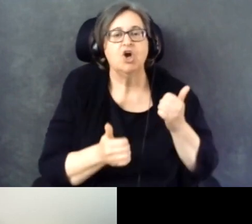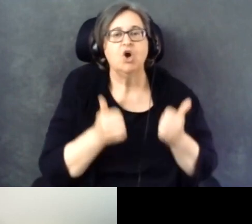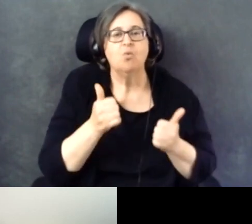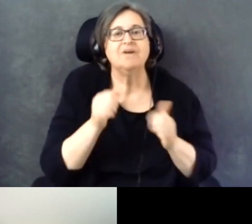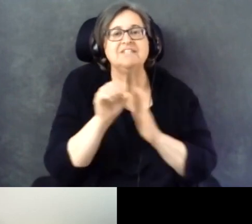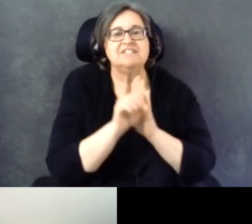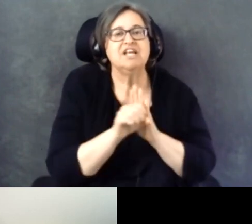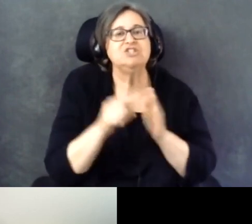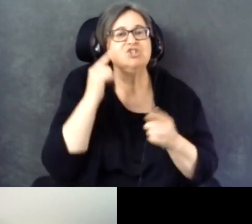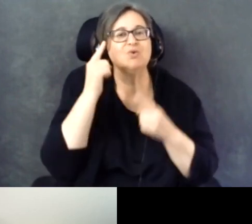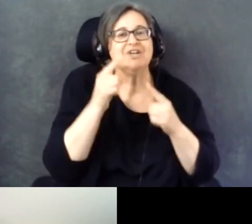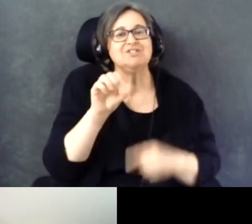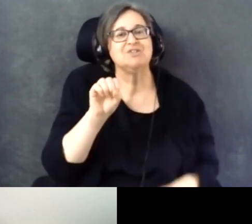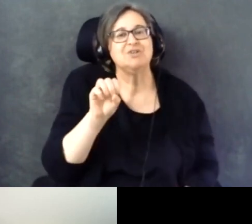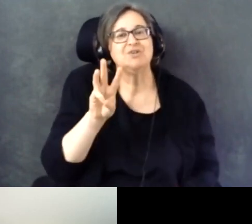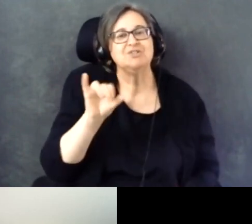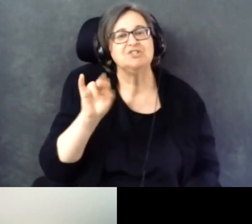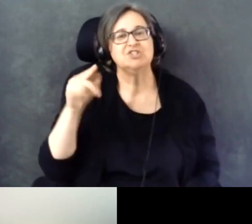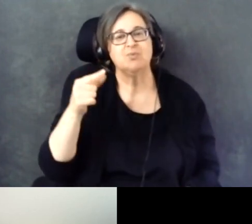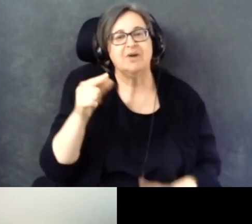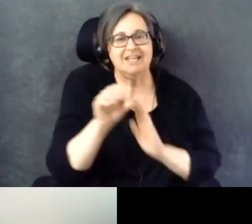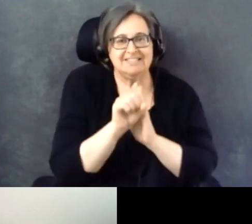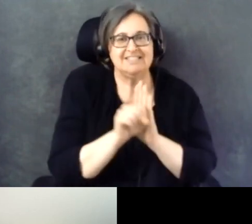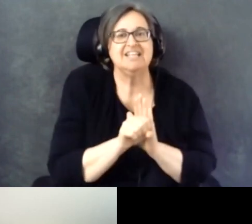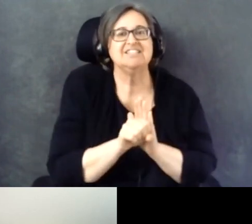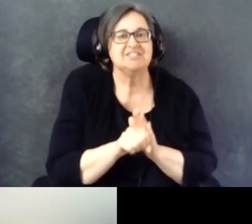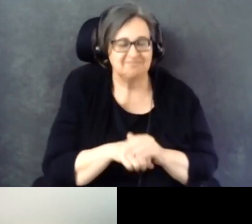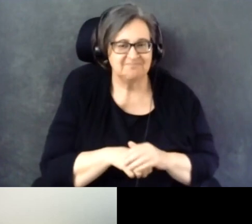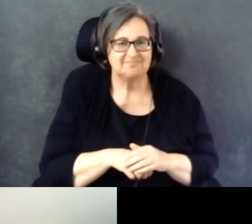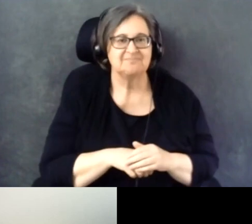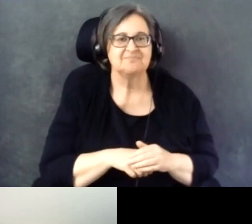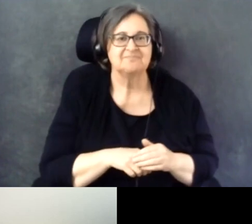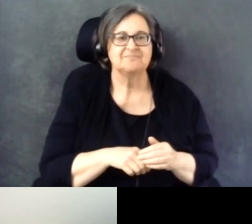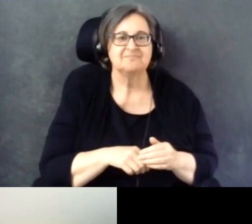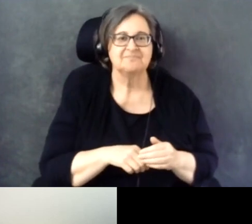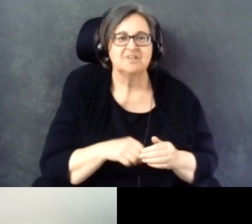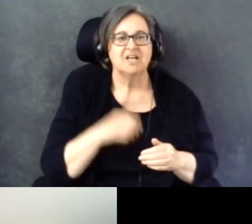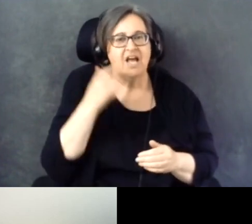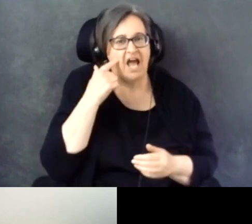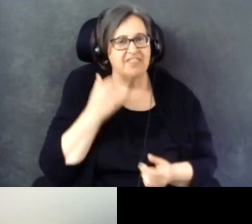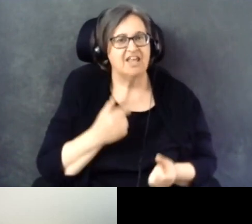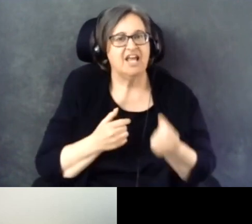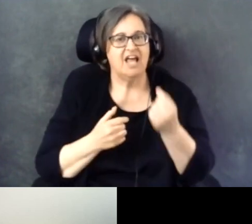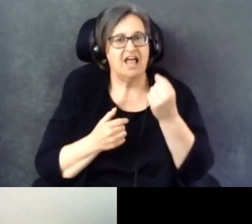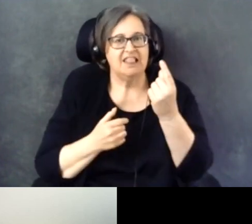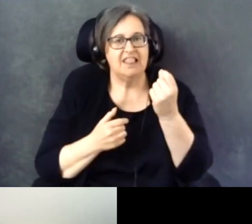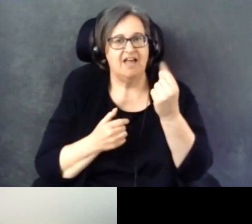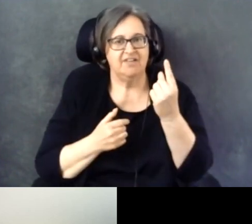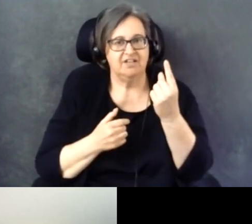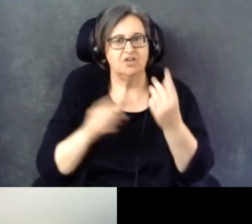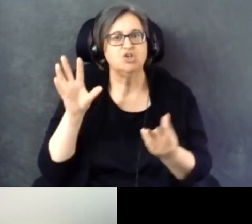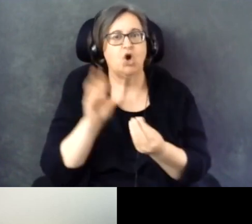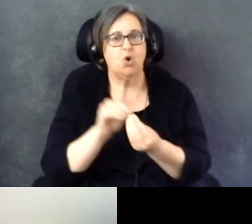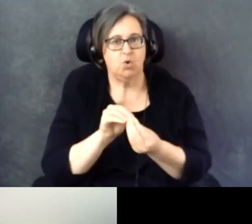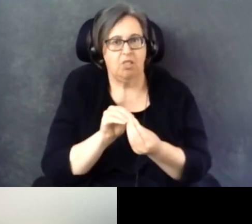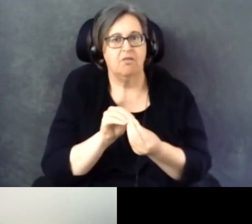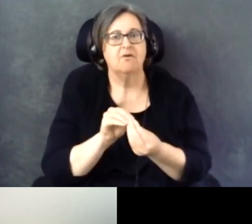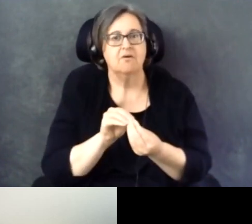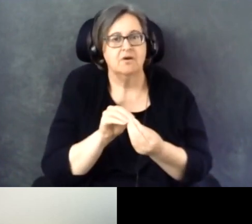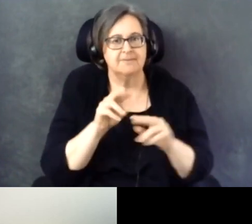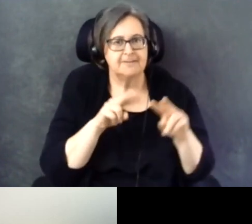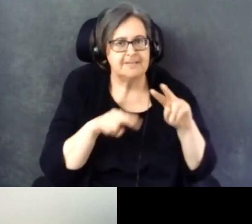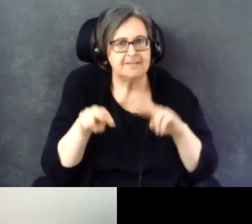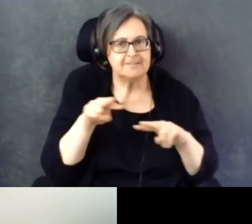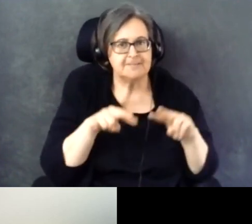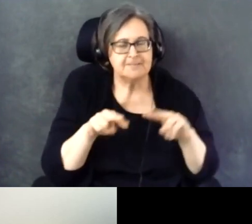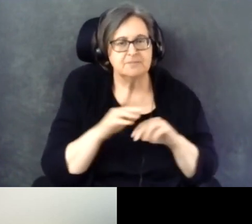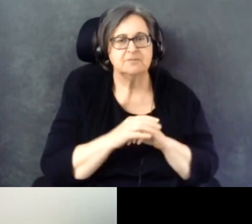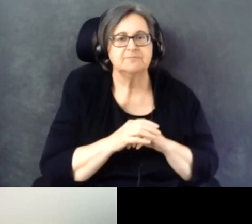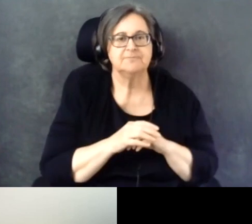I believe there were 11 swing states that they looked at in 2020.